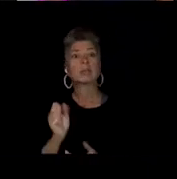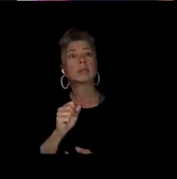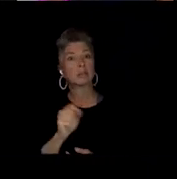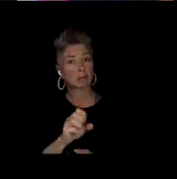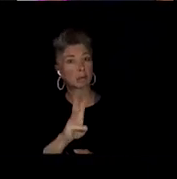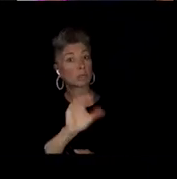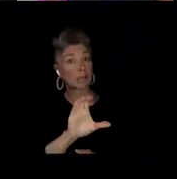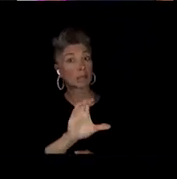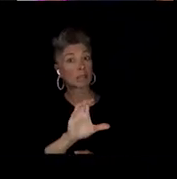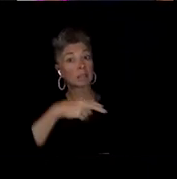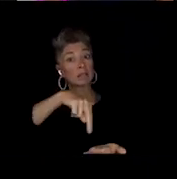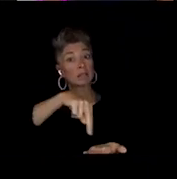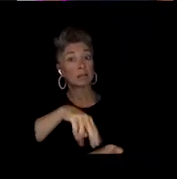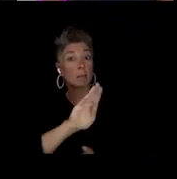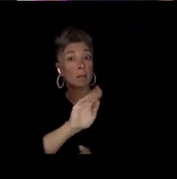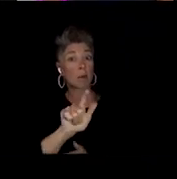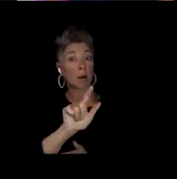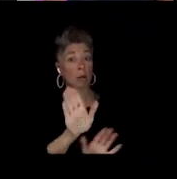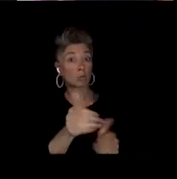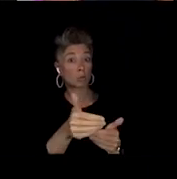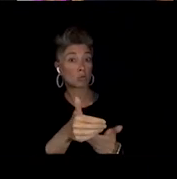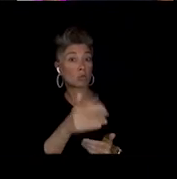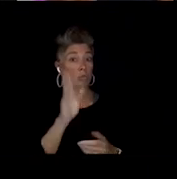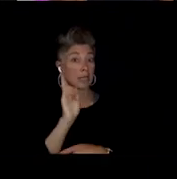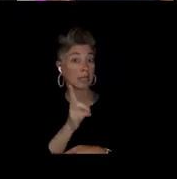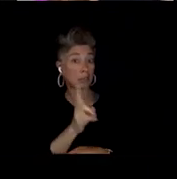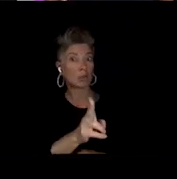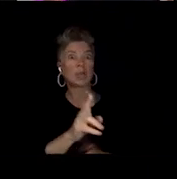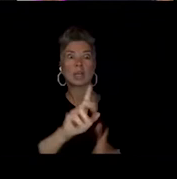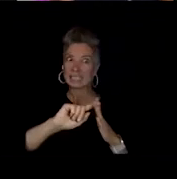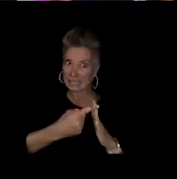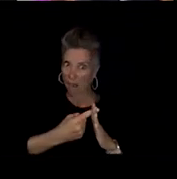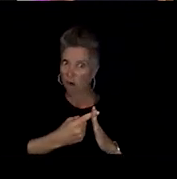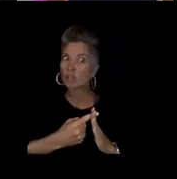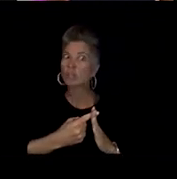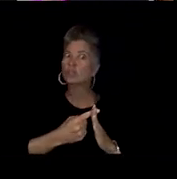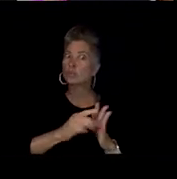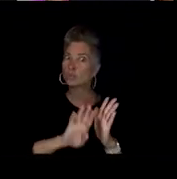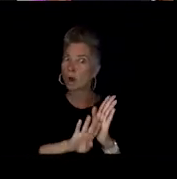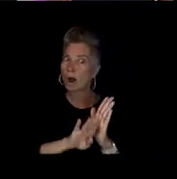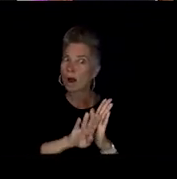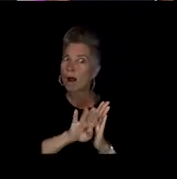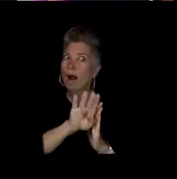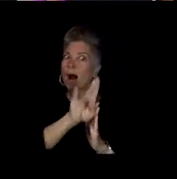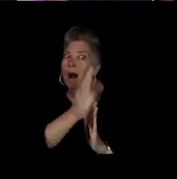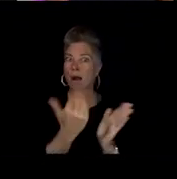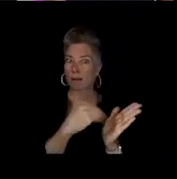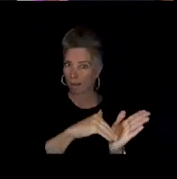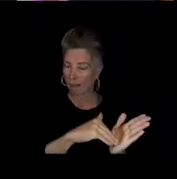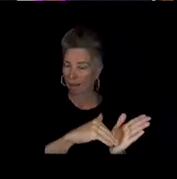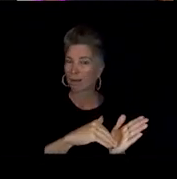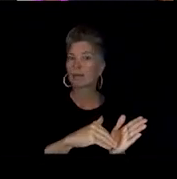it's starting to get it's life back for a... For several years it had become nonexistent